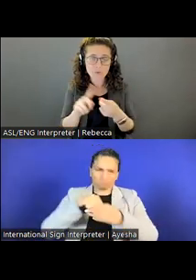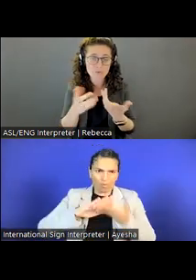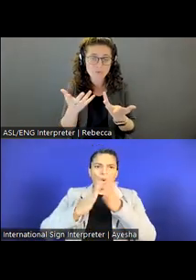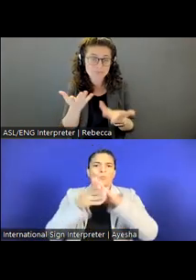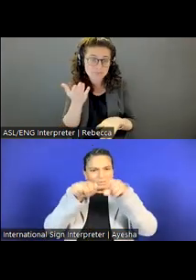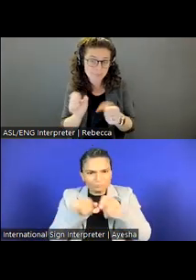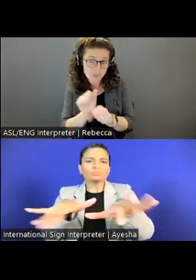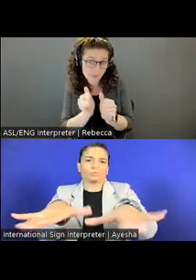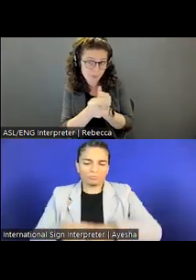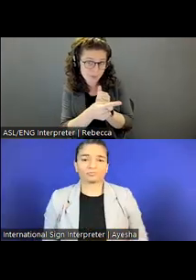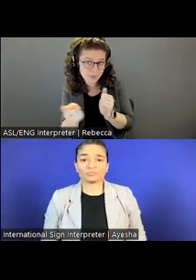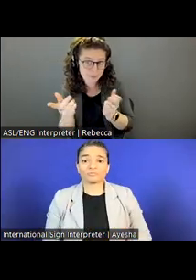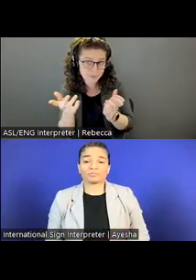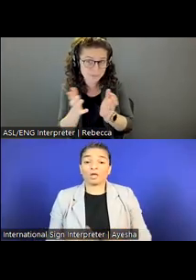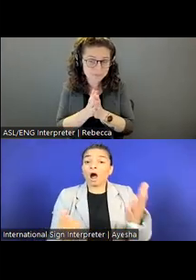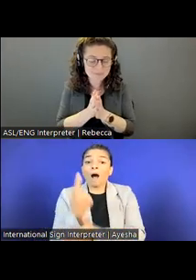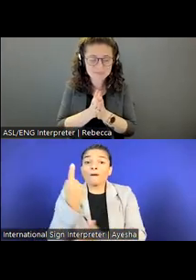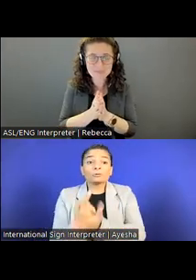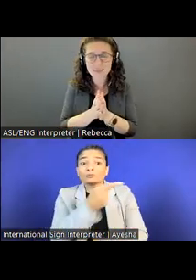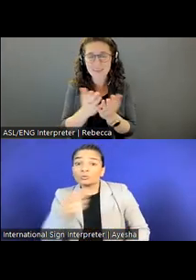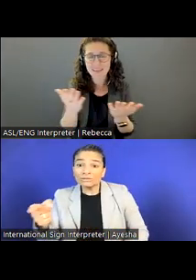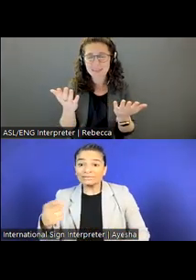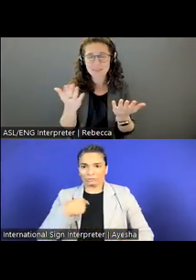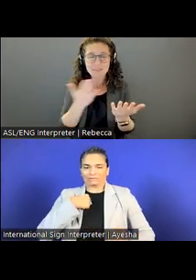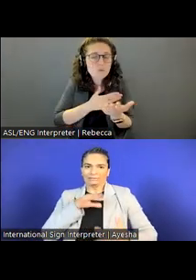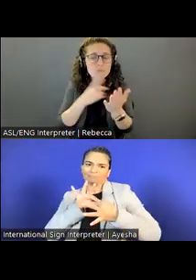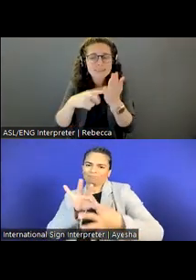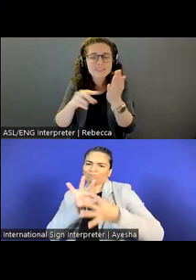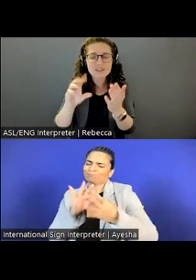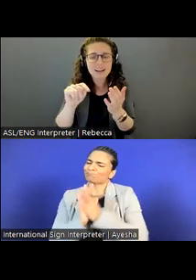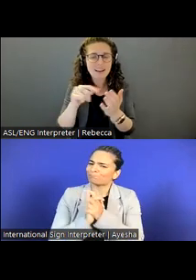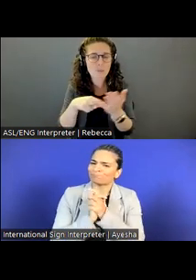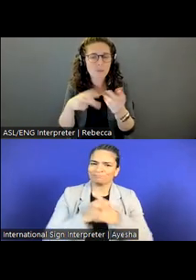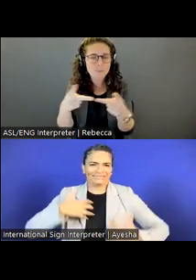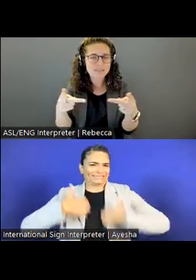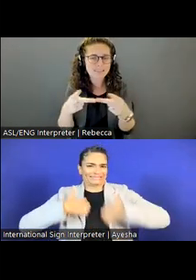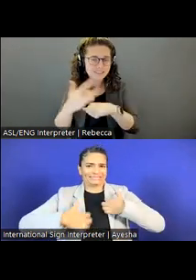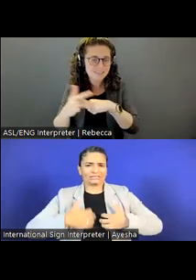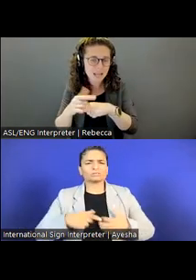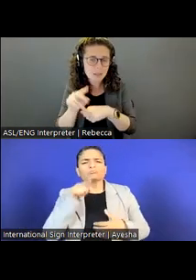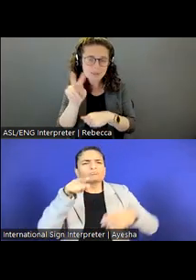So please check out the listings that we have for open positions.